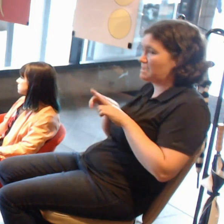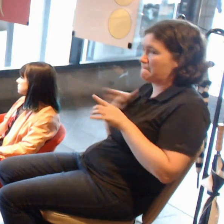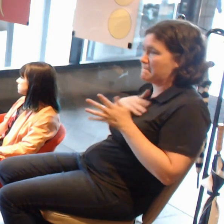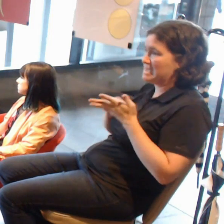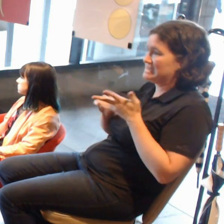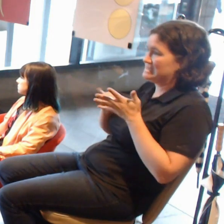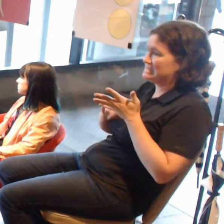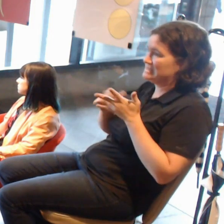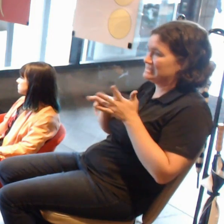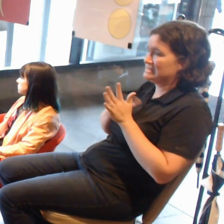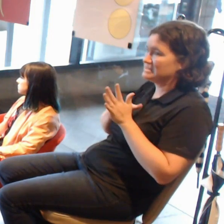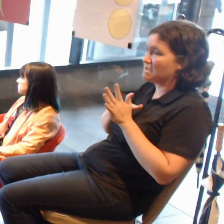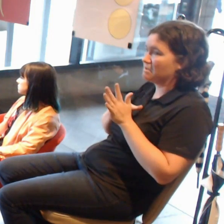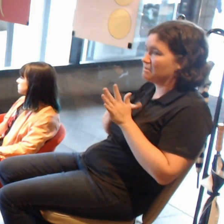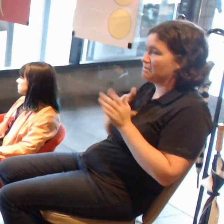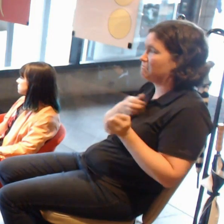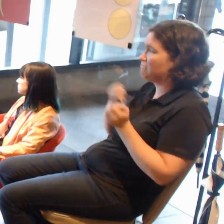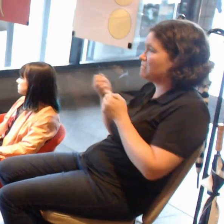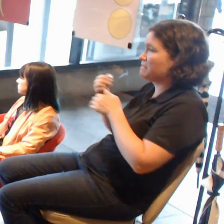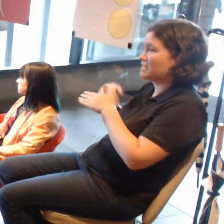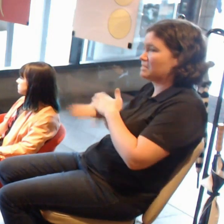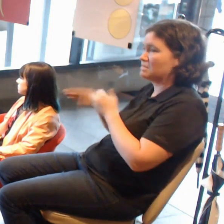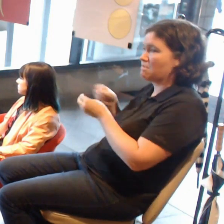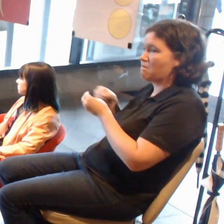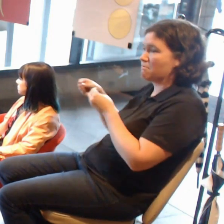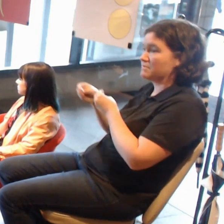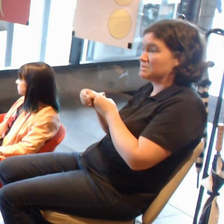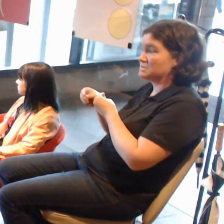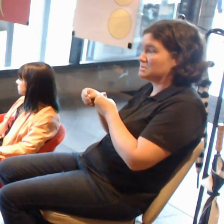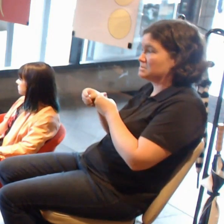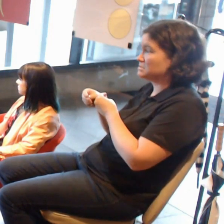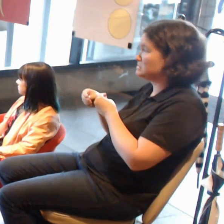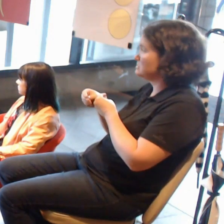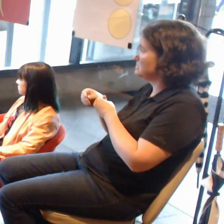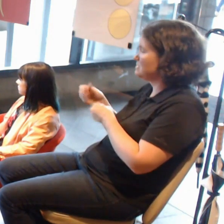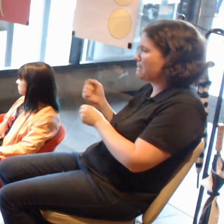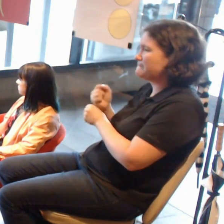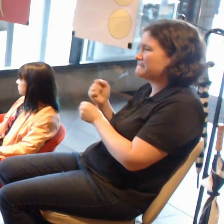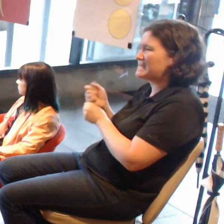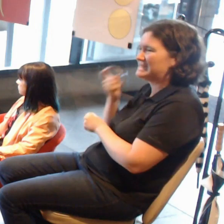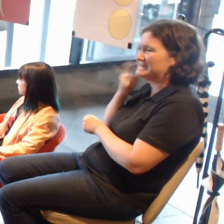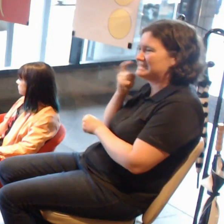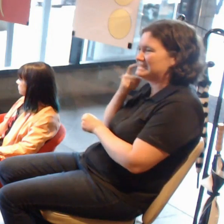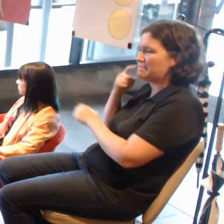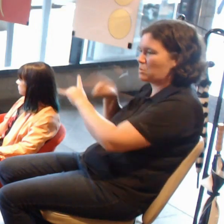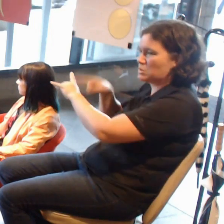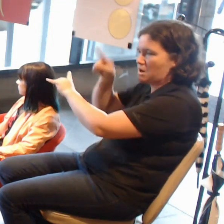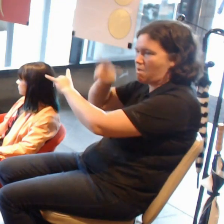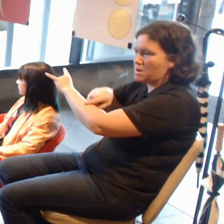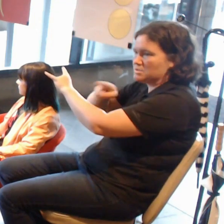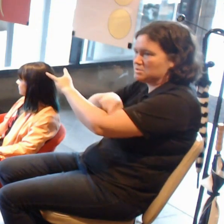He is three years old. I created a simple dinosaur VR - he could put on these goggles and look at dinosaurs.